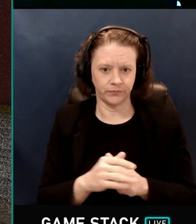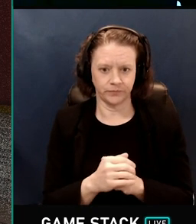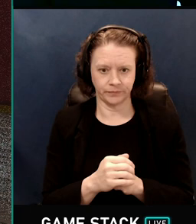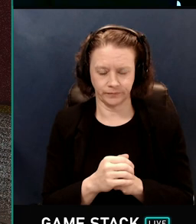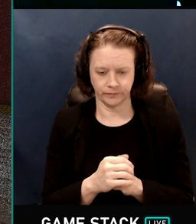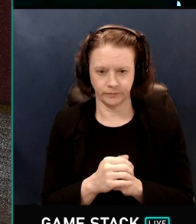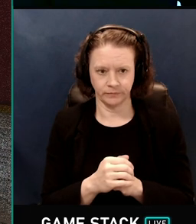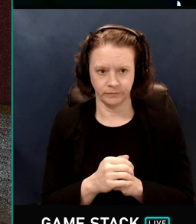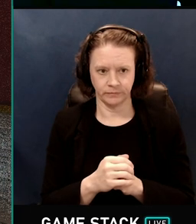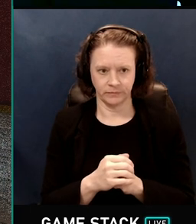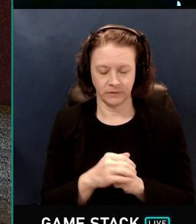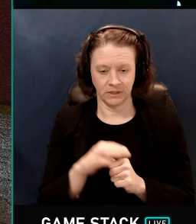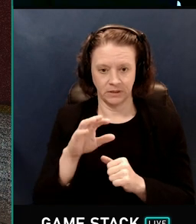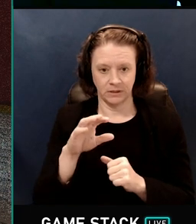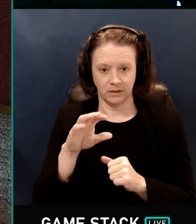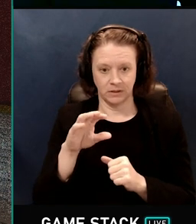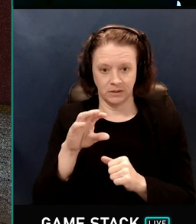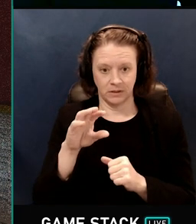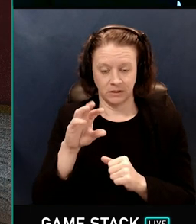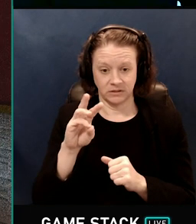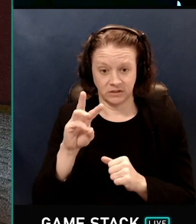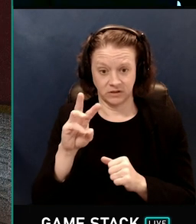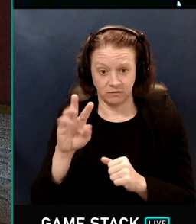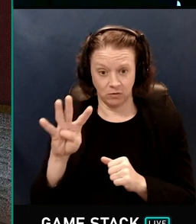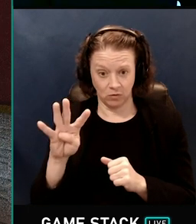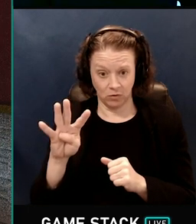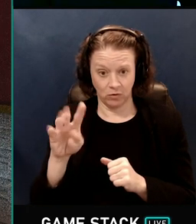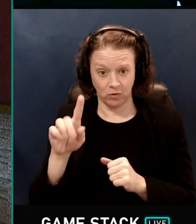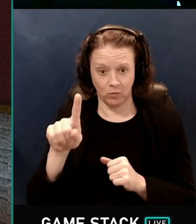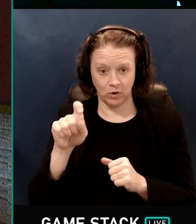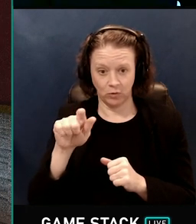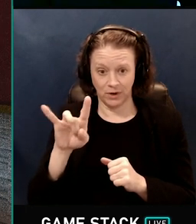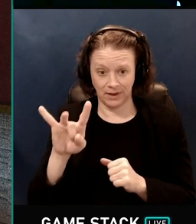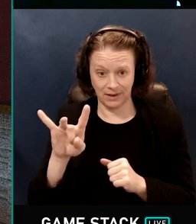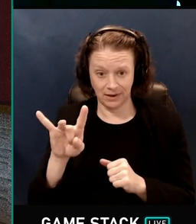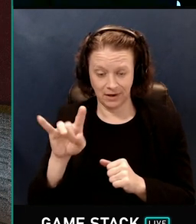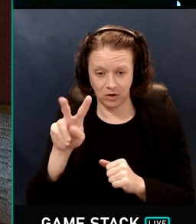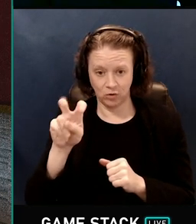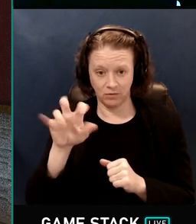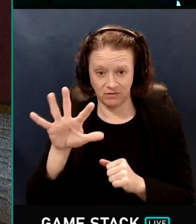32, 64, 128, 256. And I'm going to stop there,